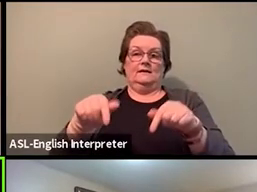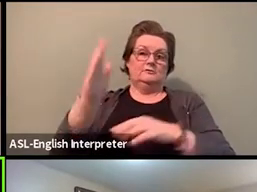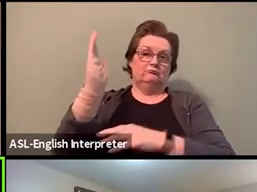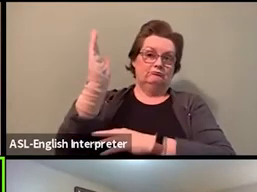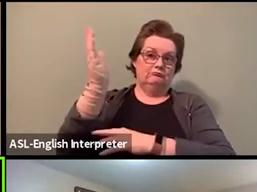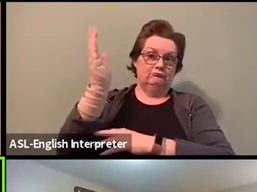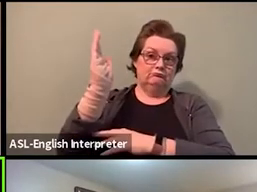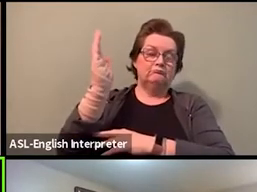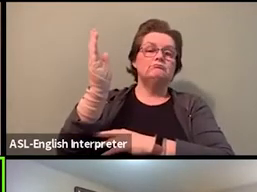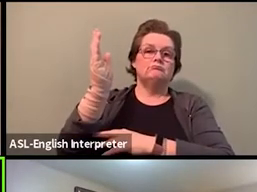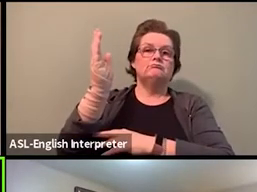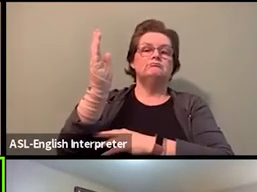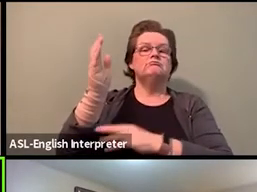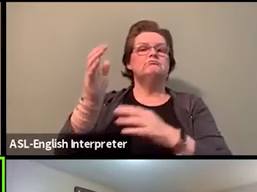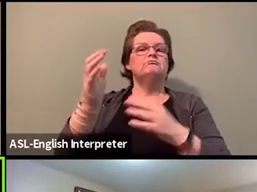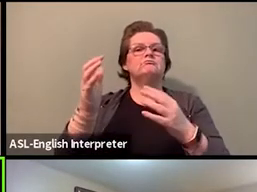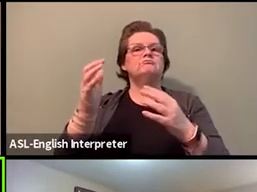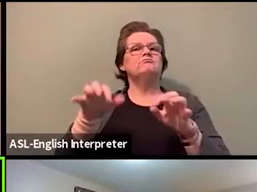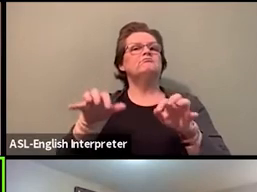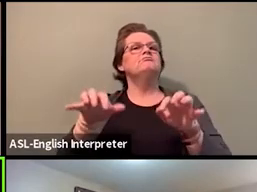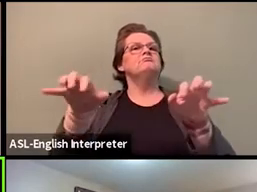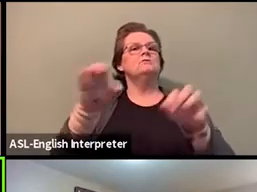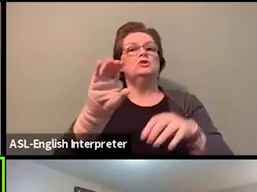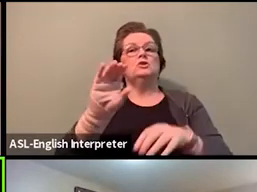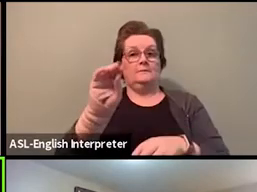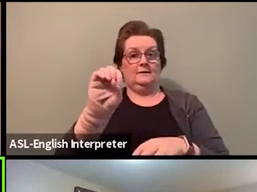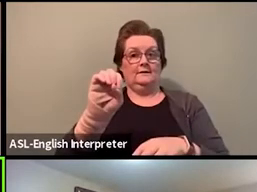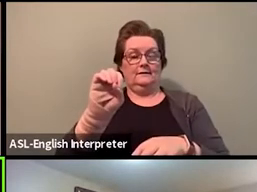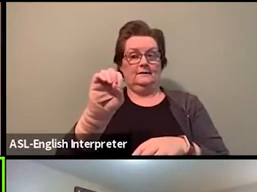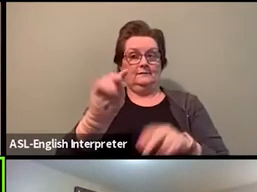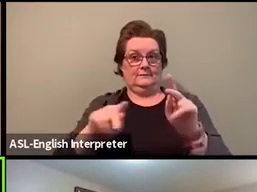there isn't an opportunity for you, from March 1st